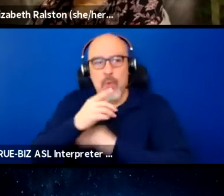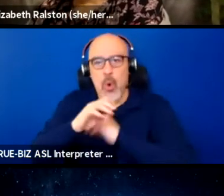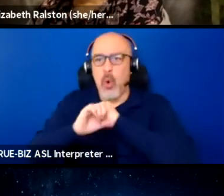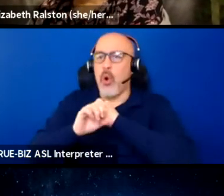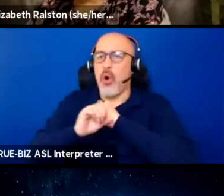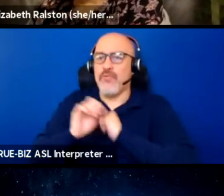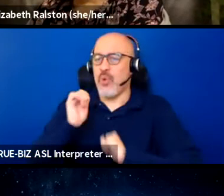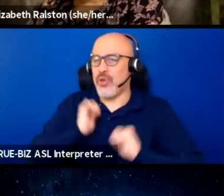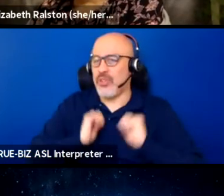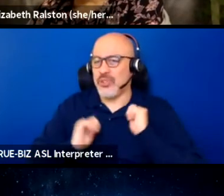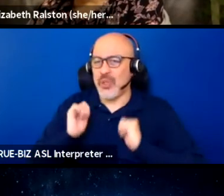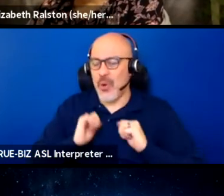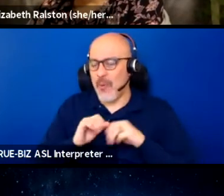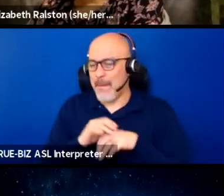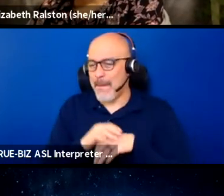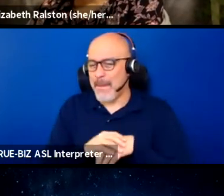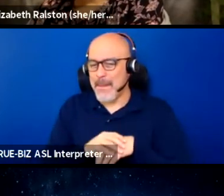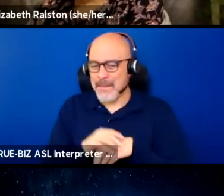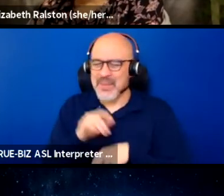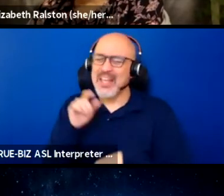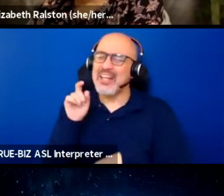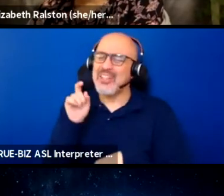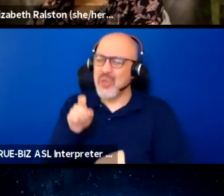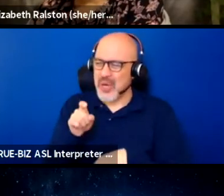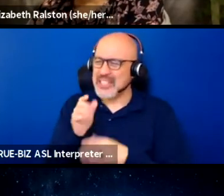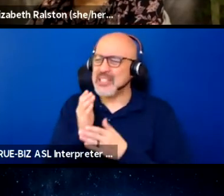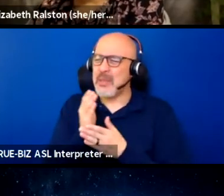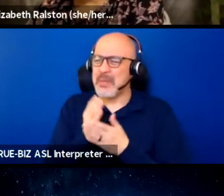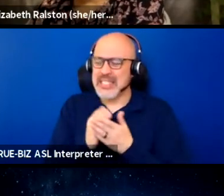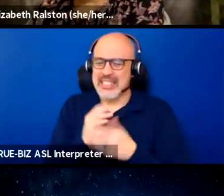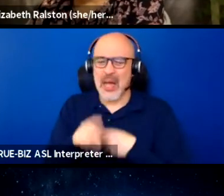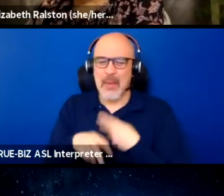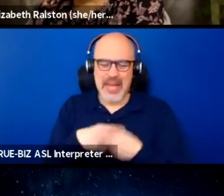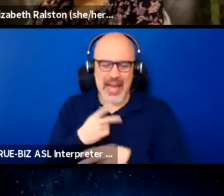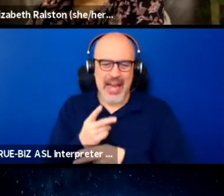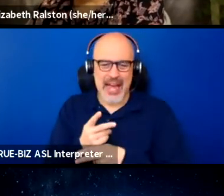There needs to be some kind of message